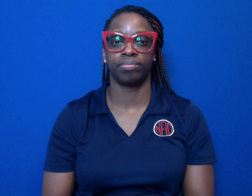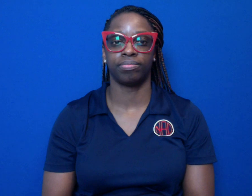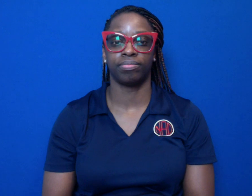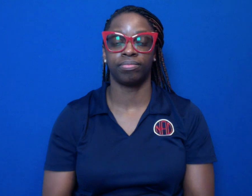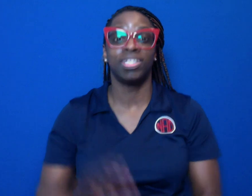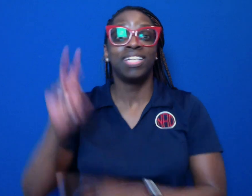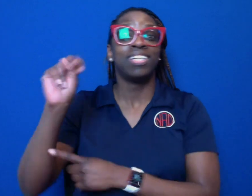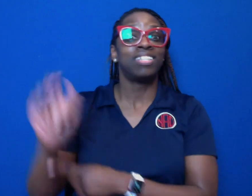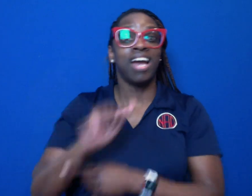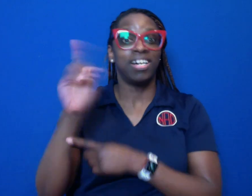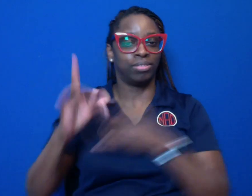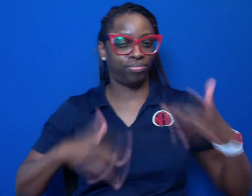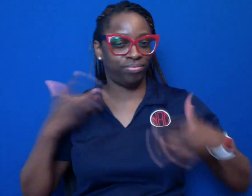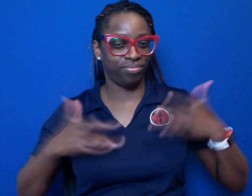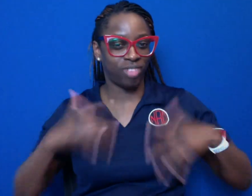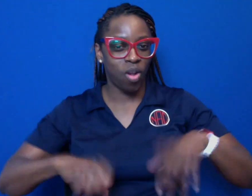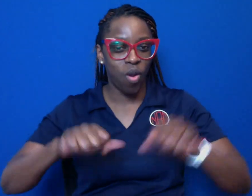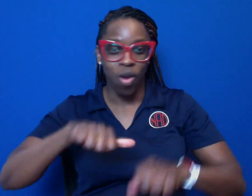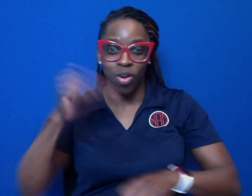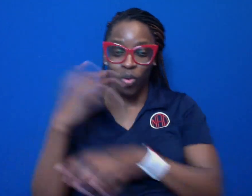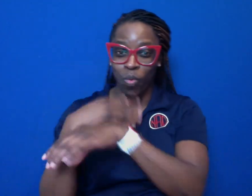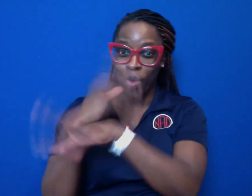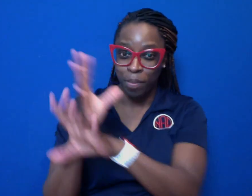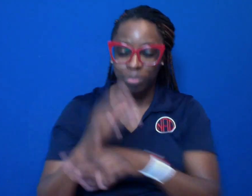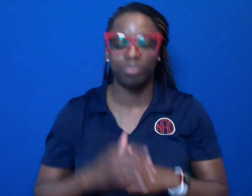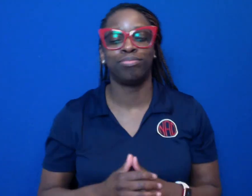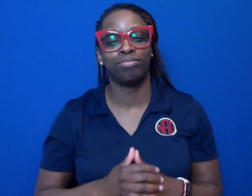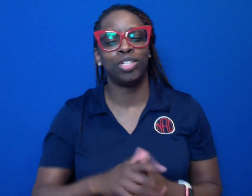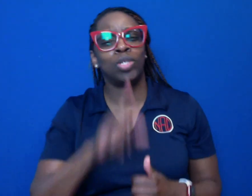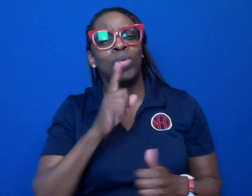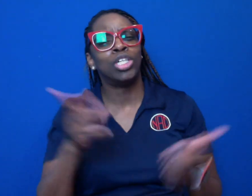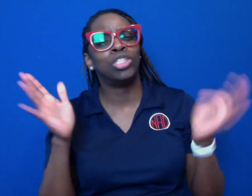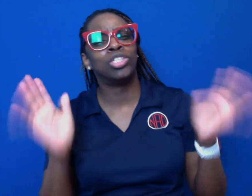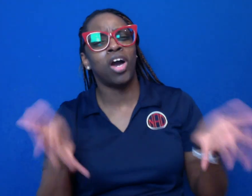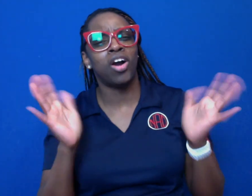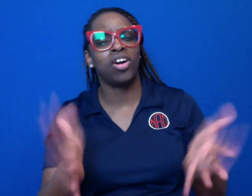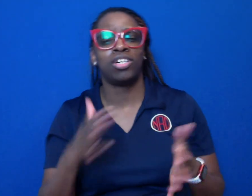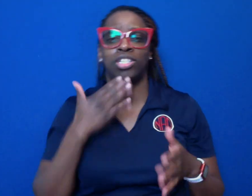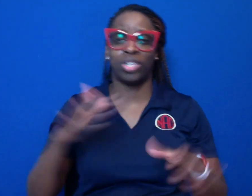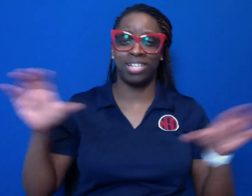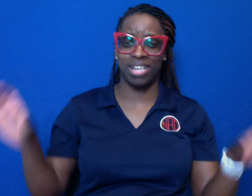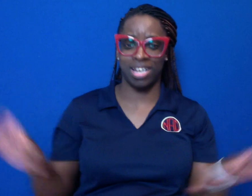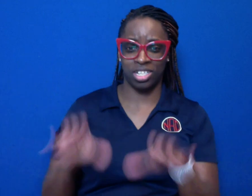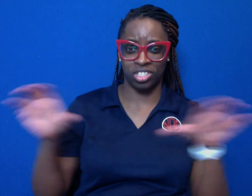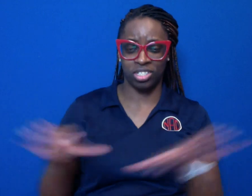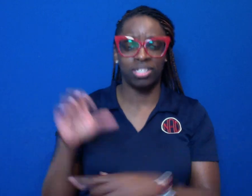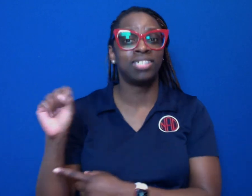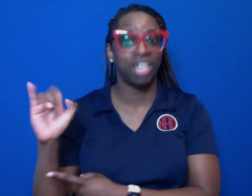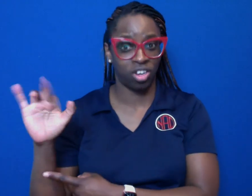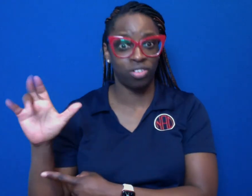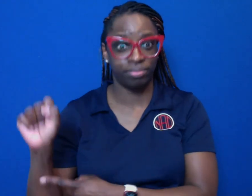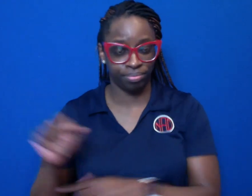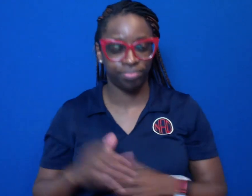The NAD is excited to host another webinar in the ‘Real Talk, Good Action’ series.